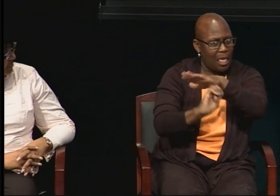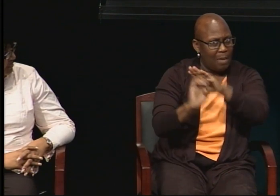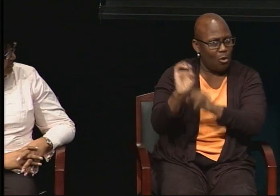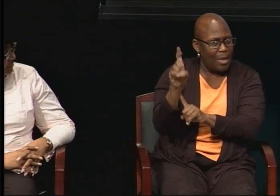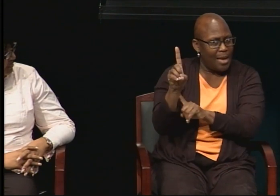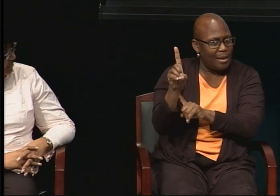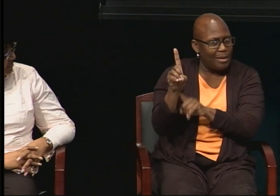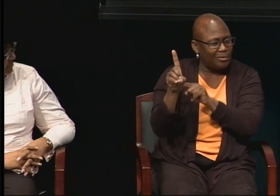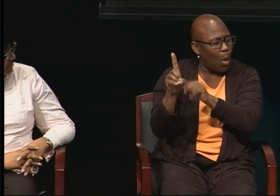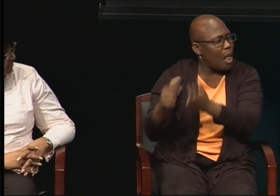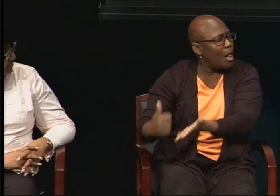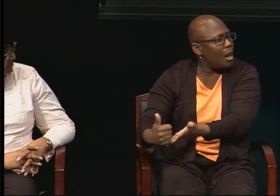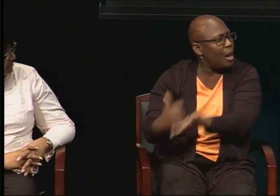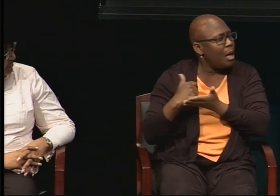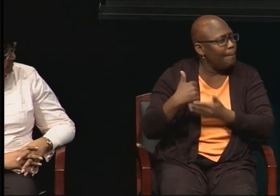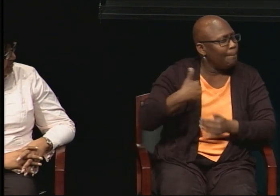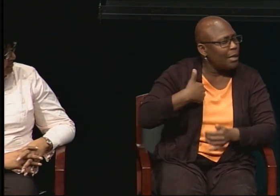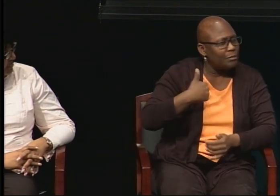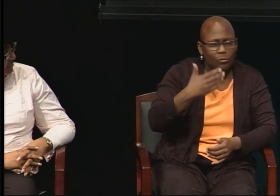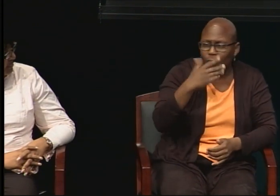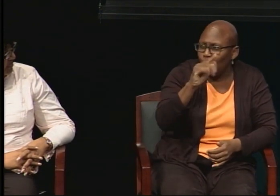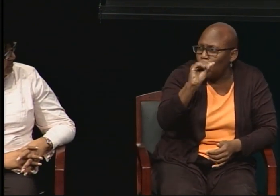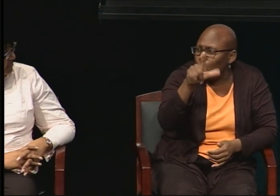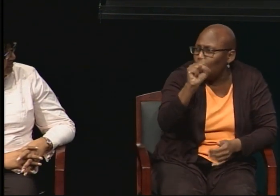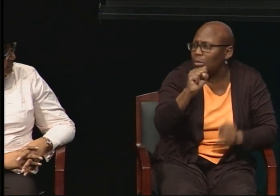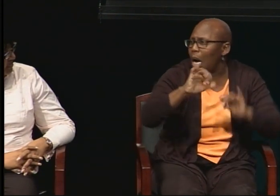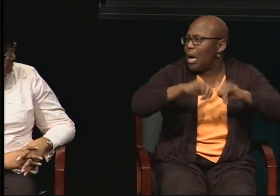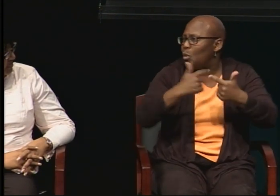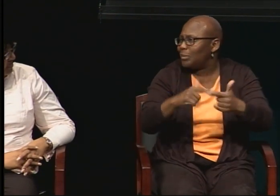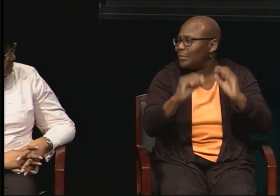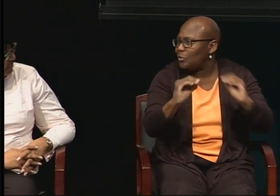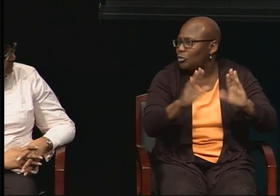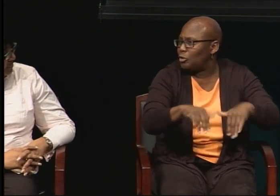So I know how to teach children literacy. It doesn't matter whether they are deaf or hearing.